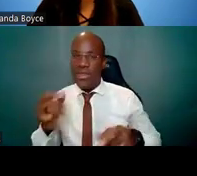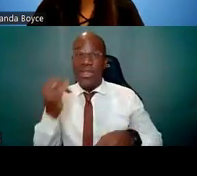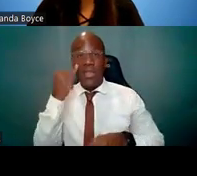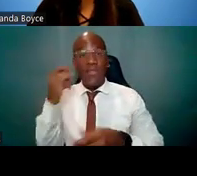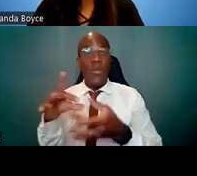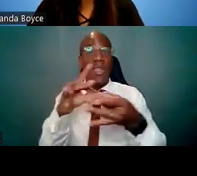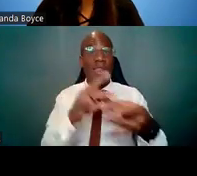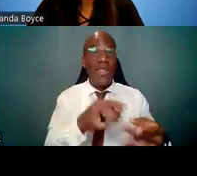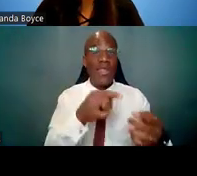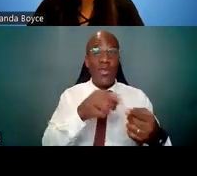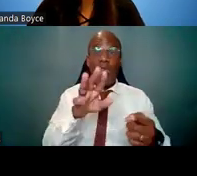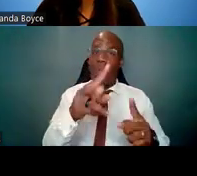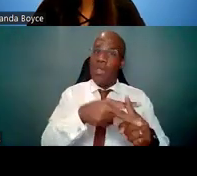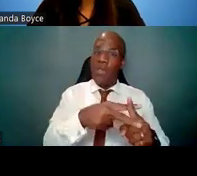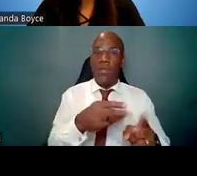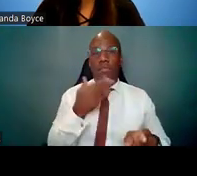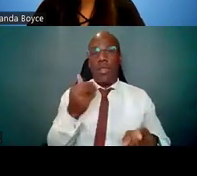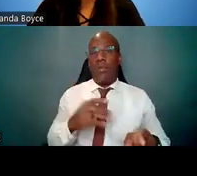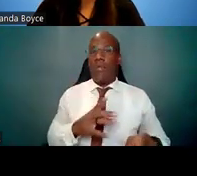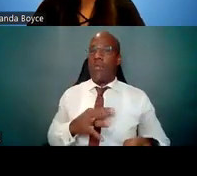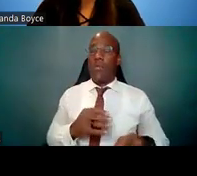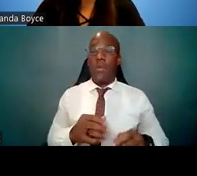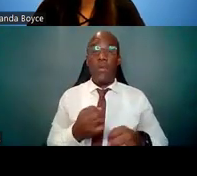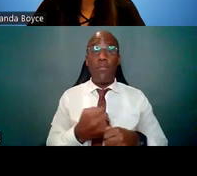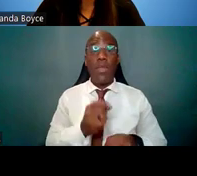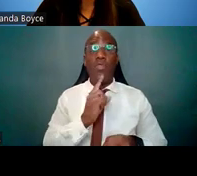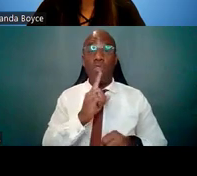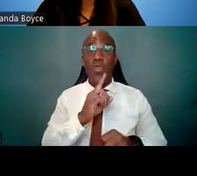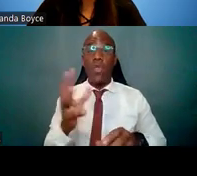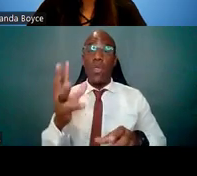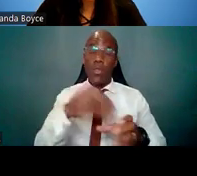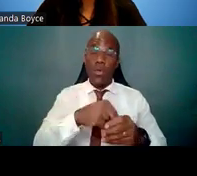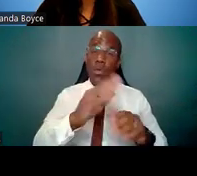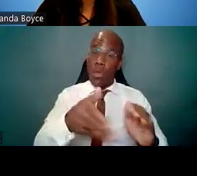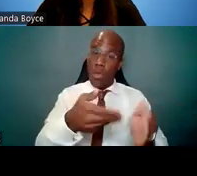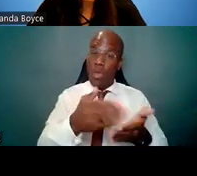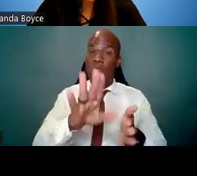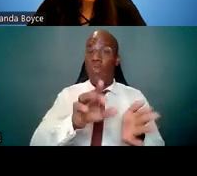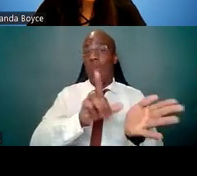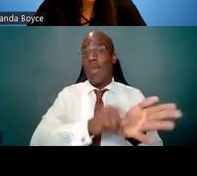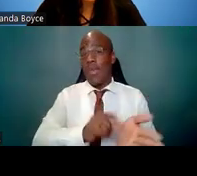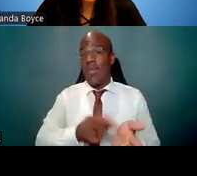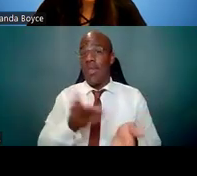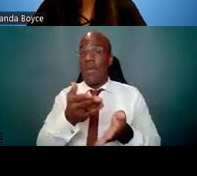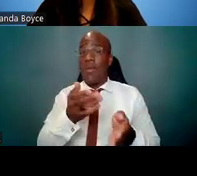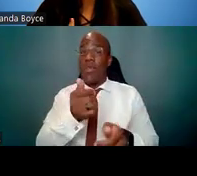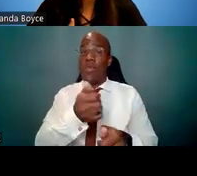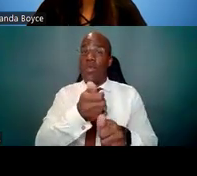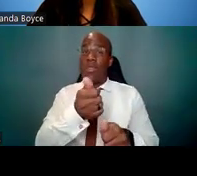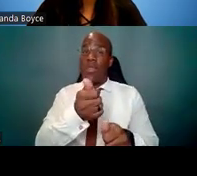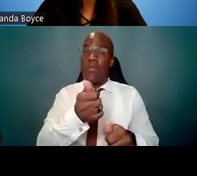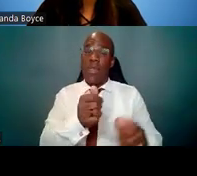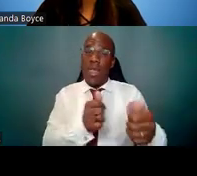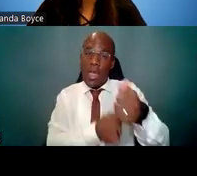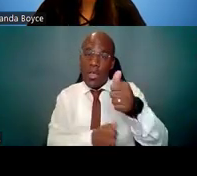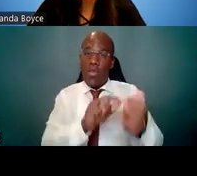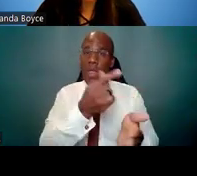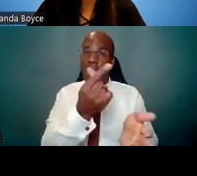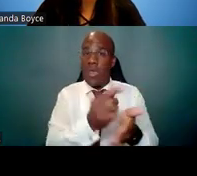However, make sure to include all of your publications, including ones that you may have had as an undergraduate student, as this will show commitment and trajectory.